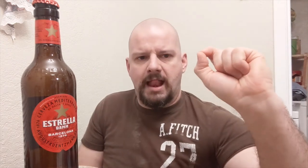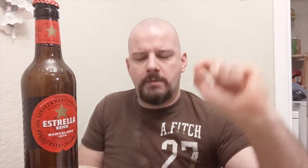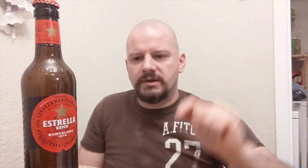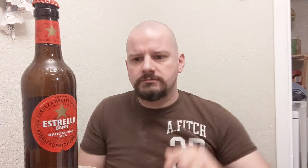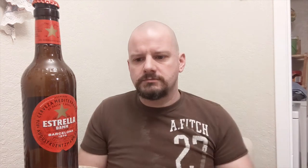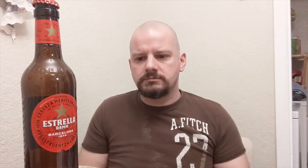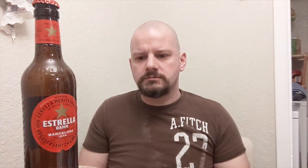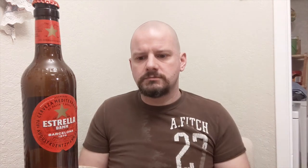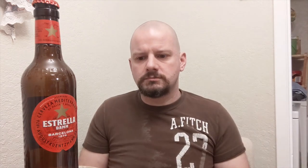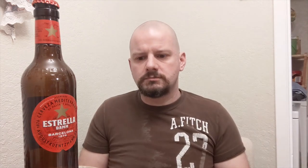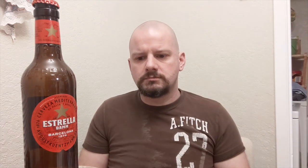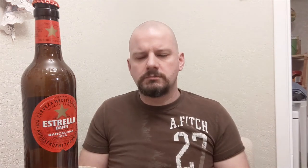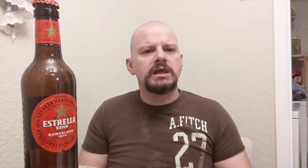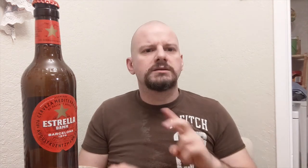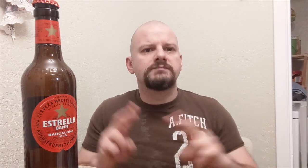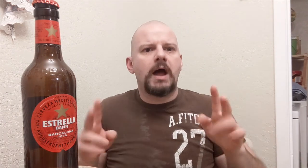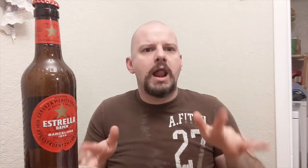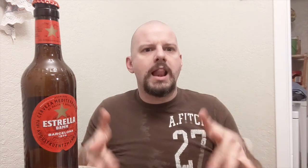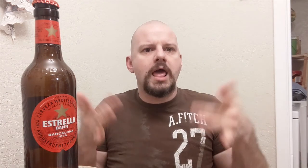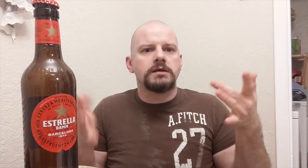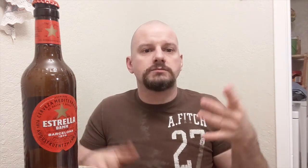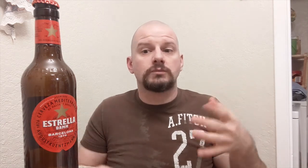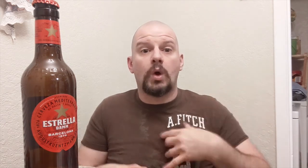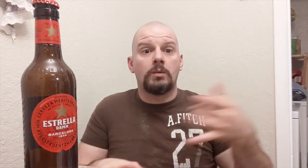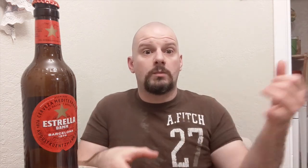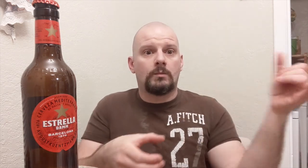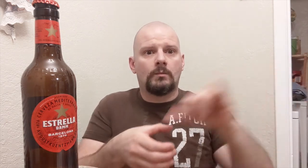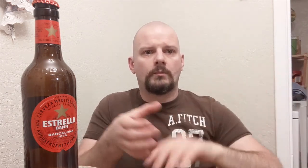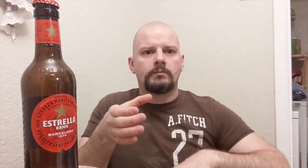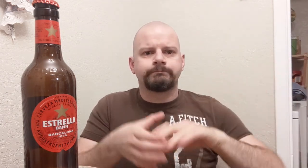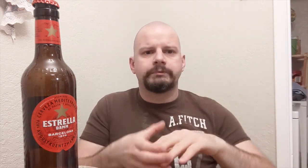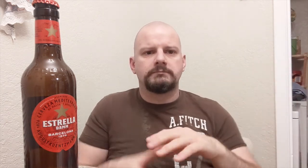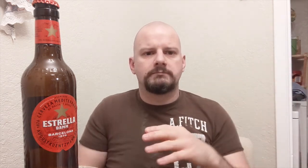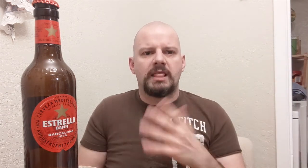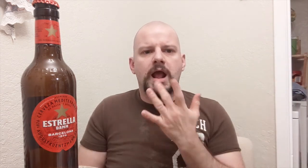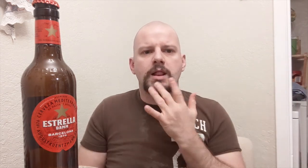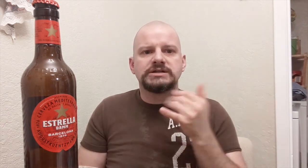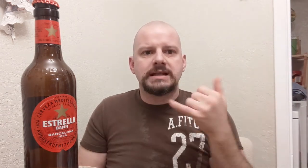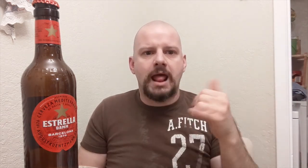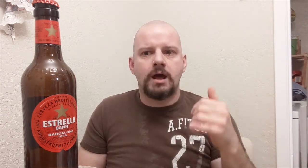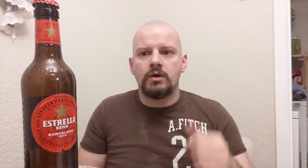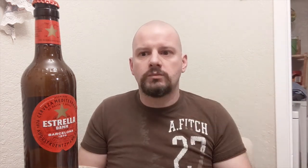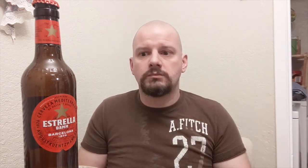It's very light. When I poured in a glass, the liquid is yellow.